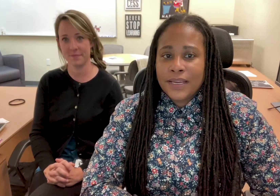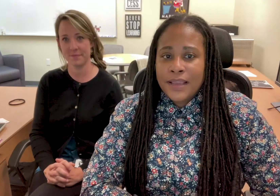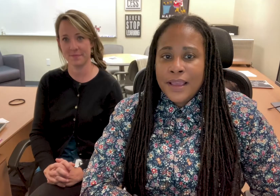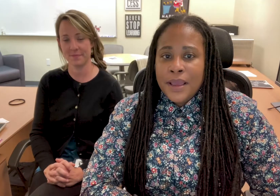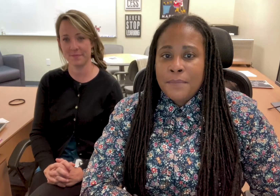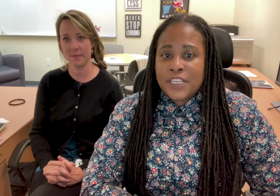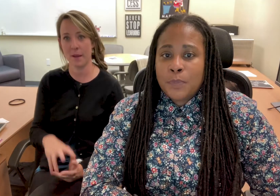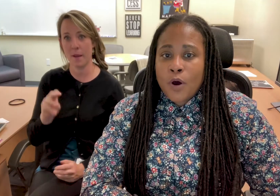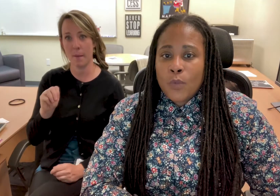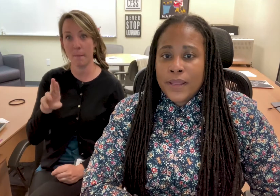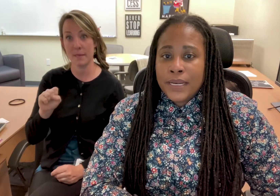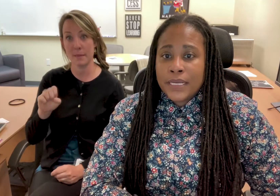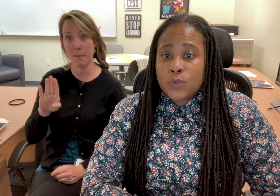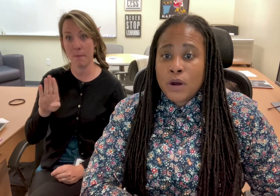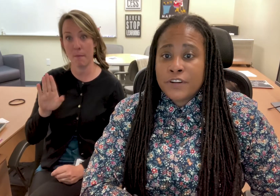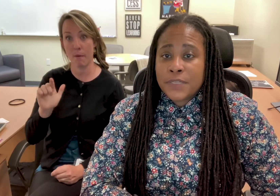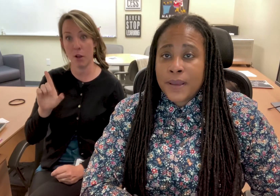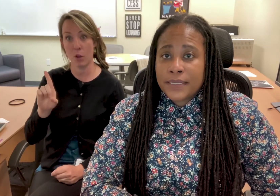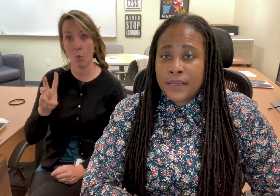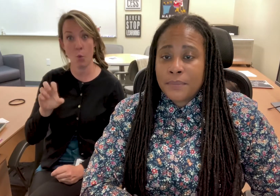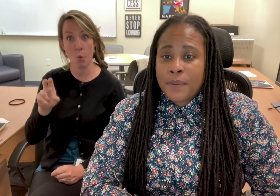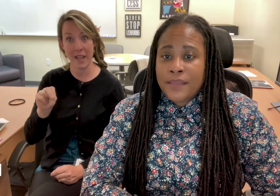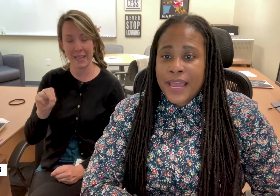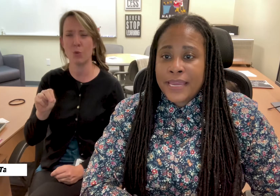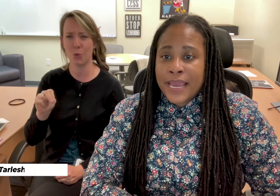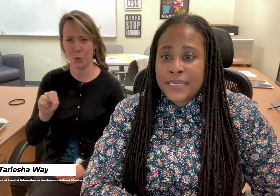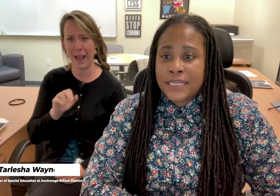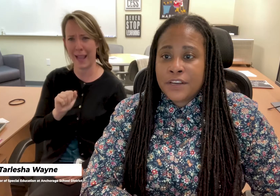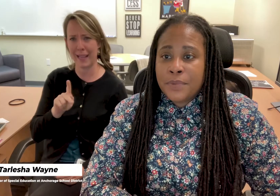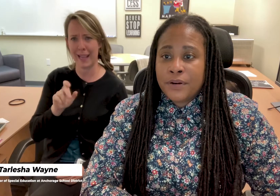Ms. Baldwin is well-respected by the AKSD community